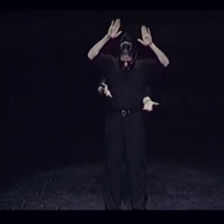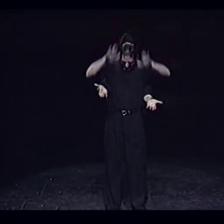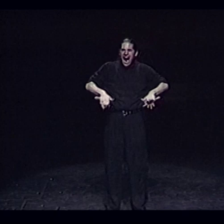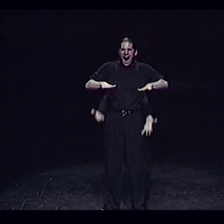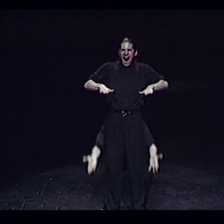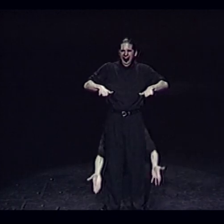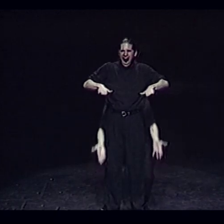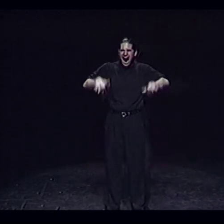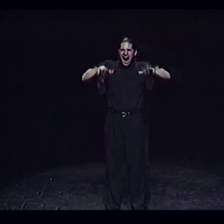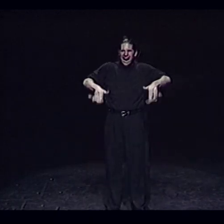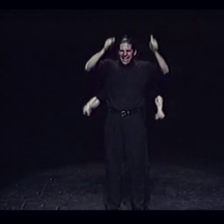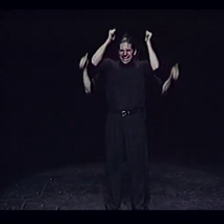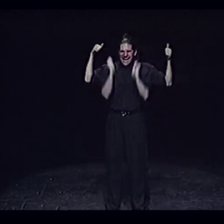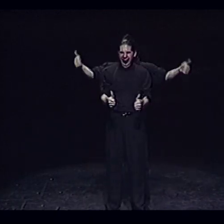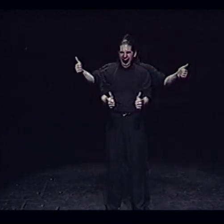Yeah!